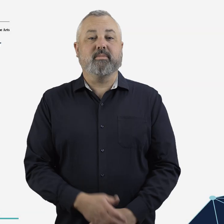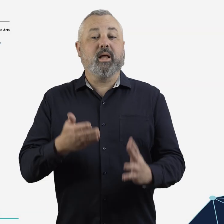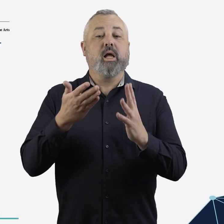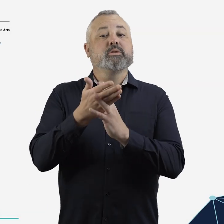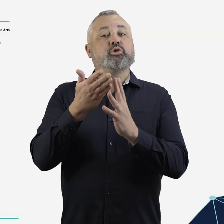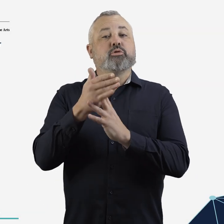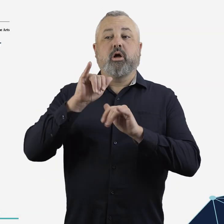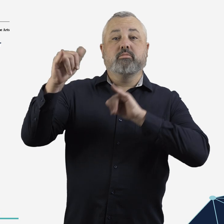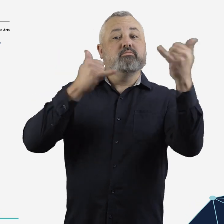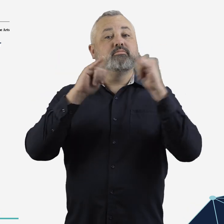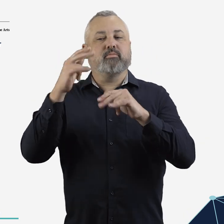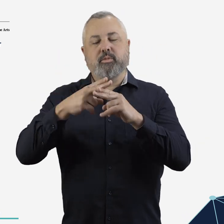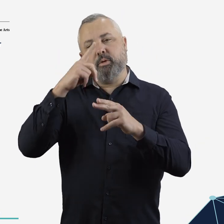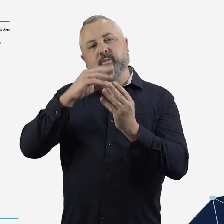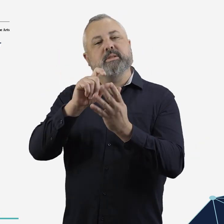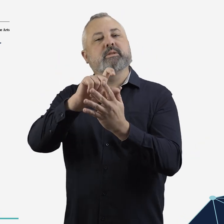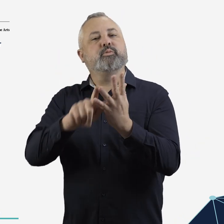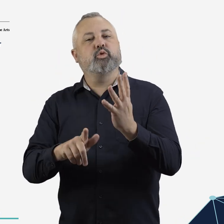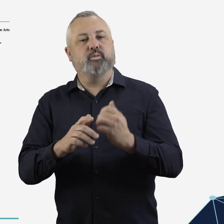Accessible air travel for people with disability